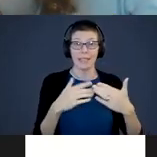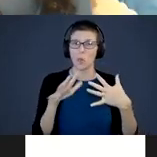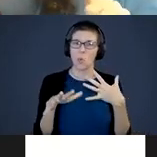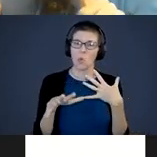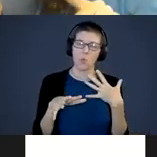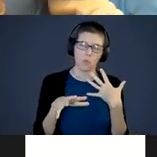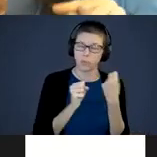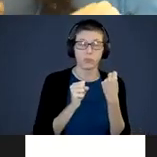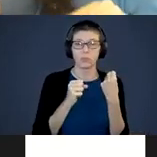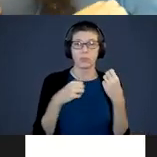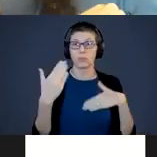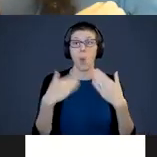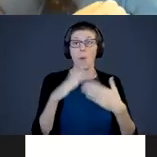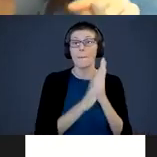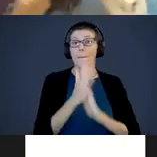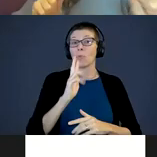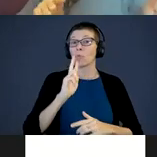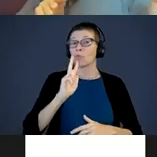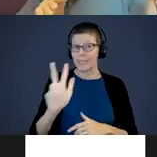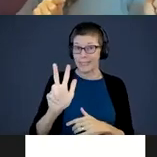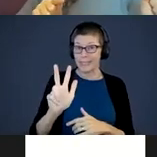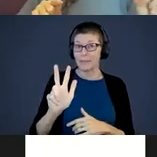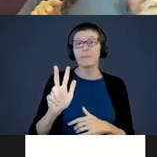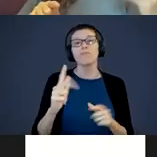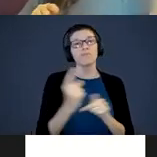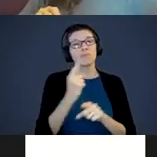that by the age of three years, the typical child’s brain will go from